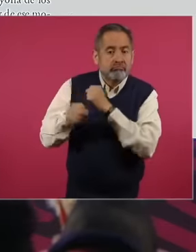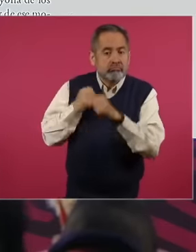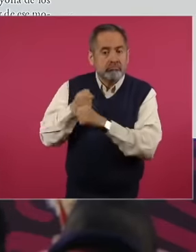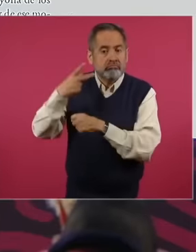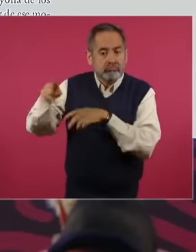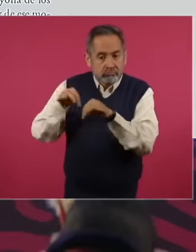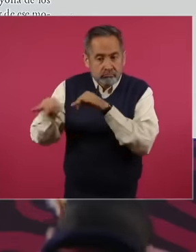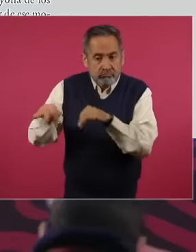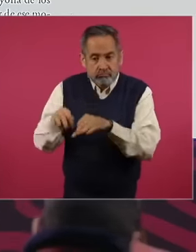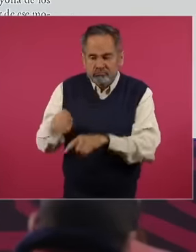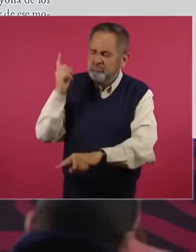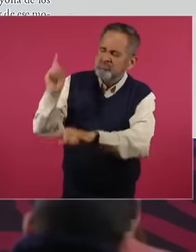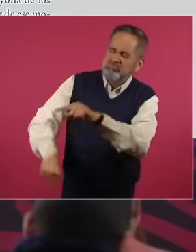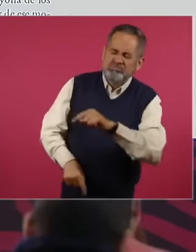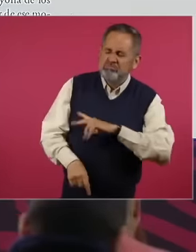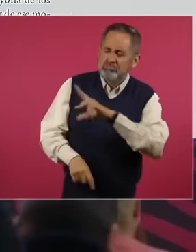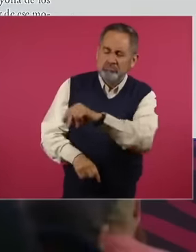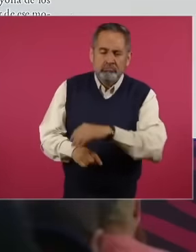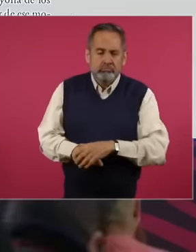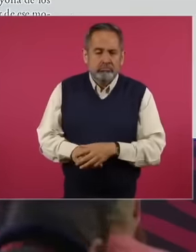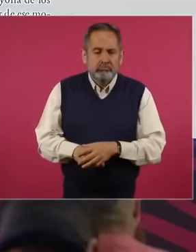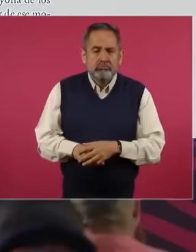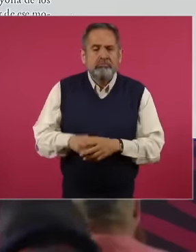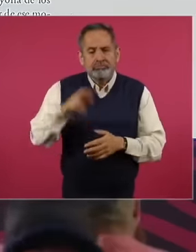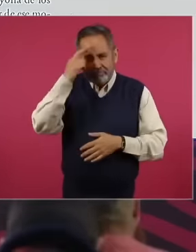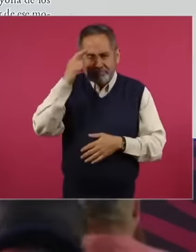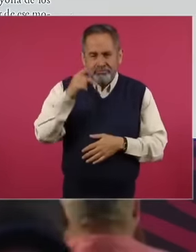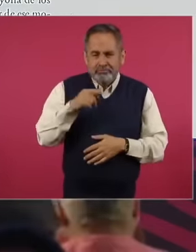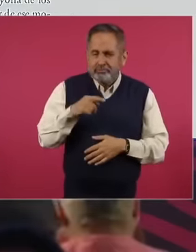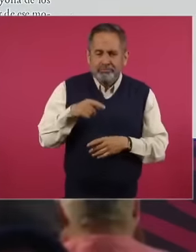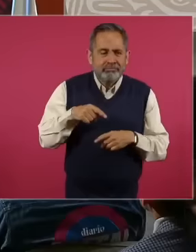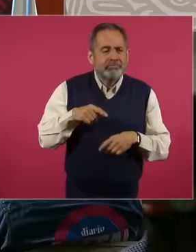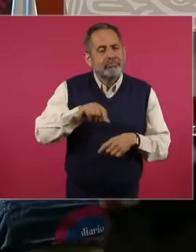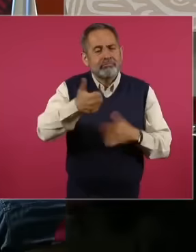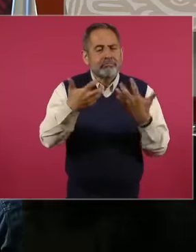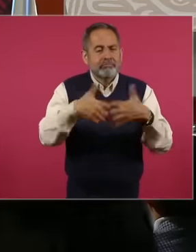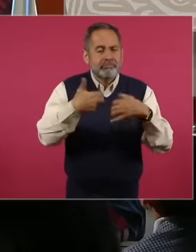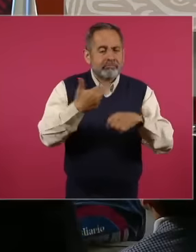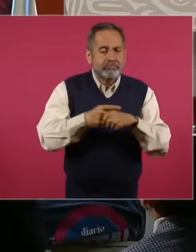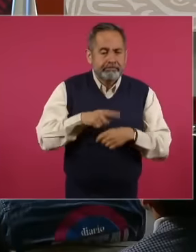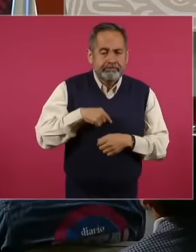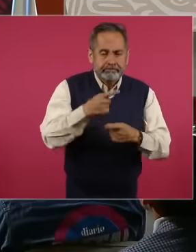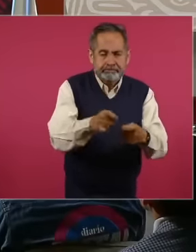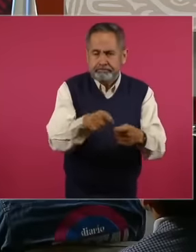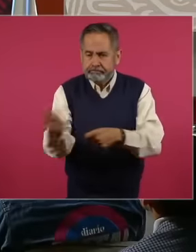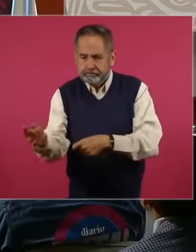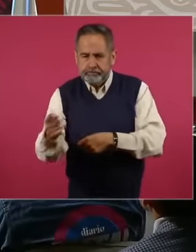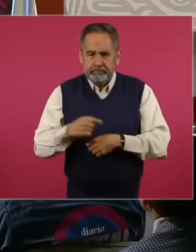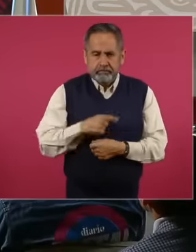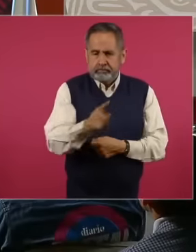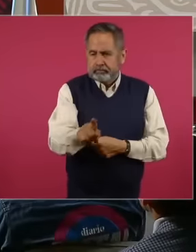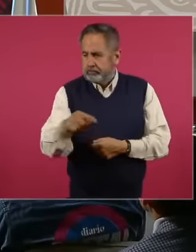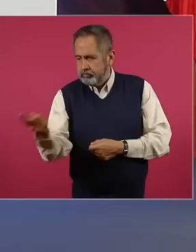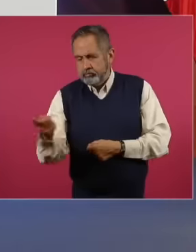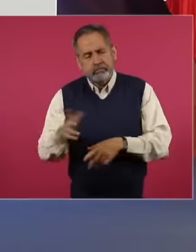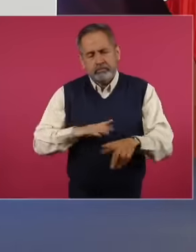allowing subcontracting. We also corrected outsourcing,